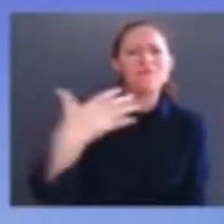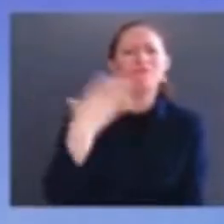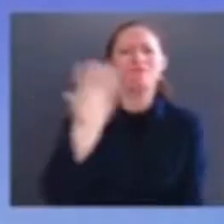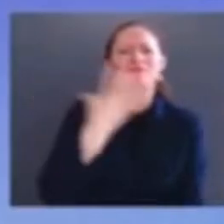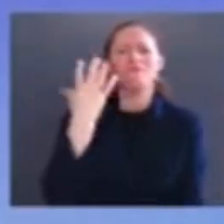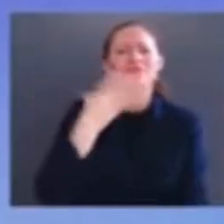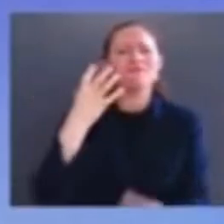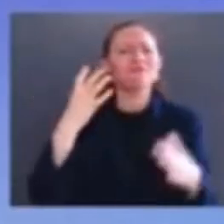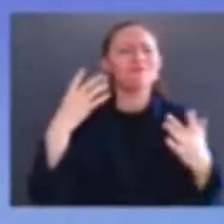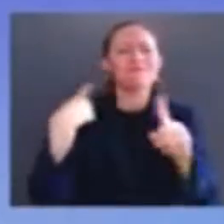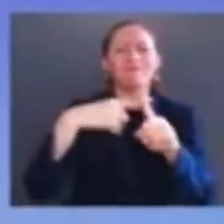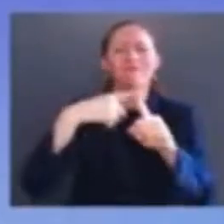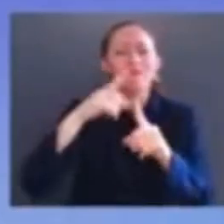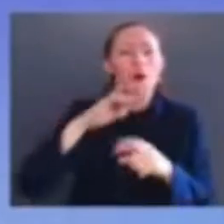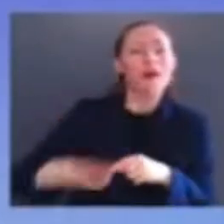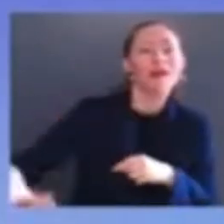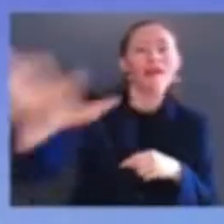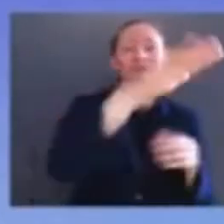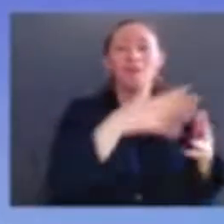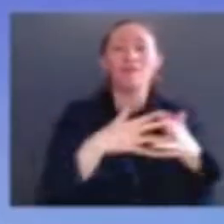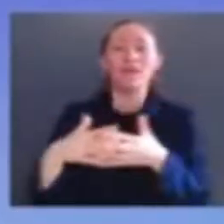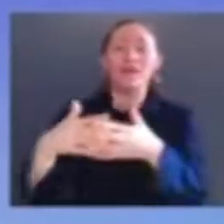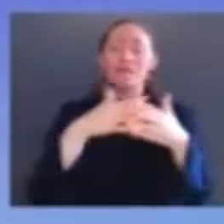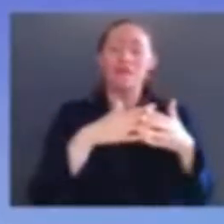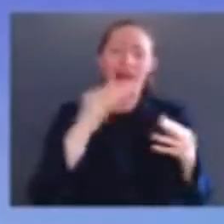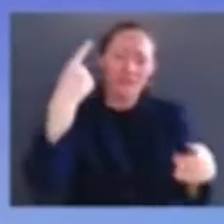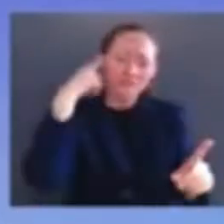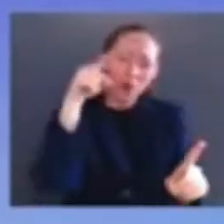and i will tell you her braids are just a little longer than yours